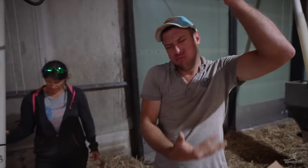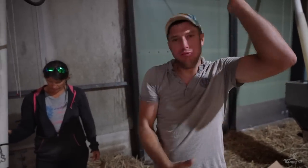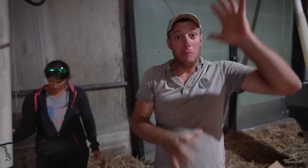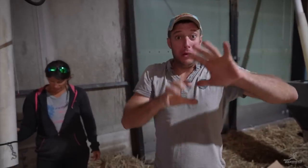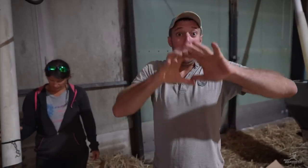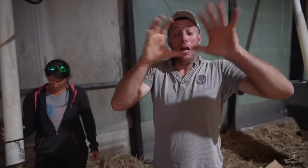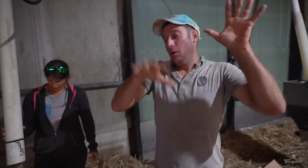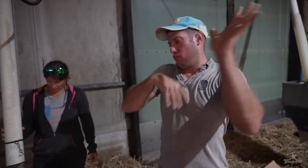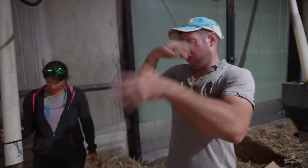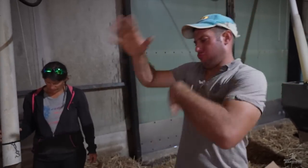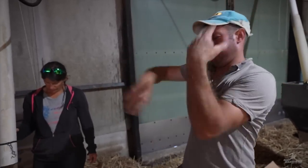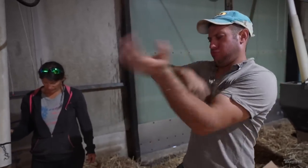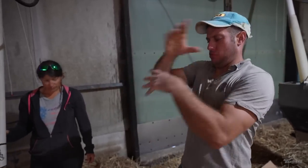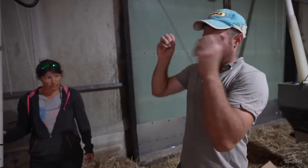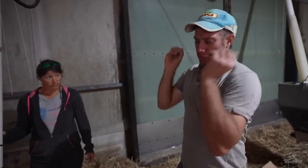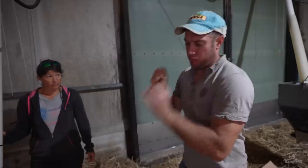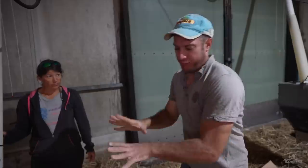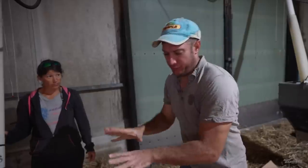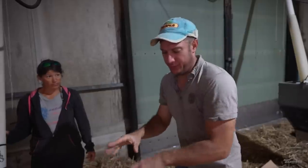It’s all mixed together into these buckets.